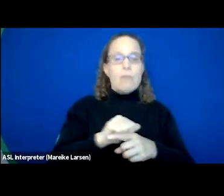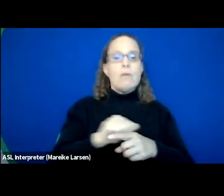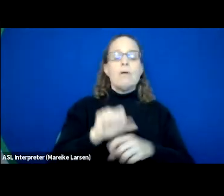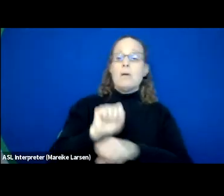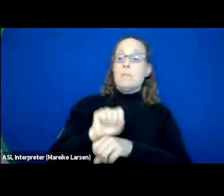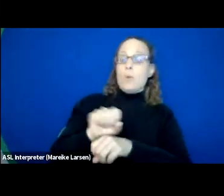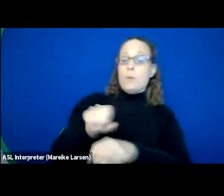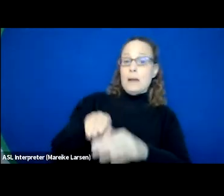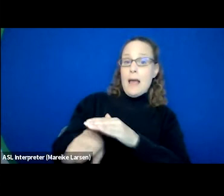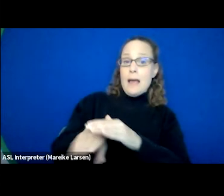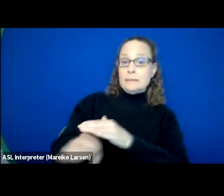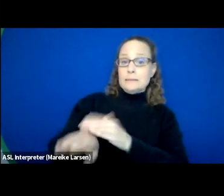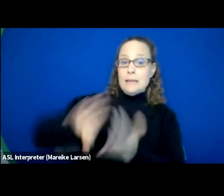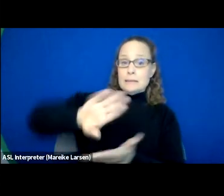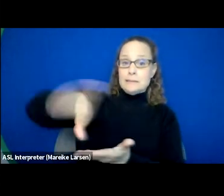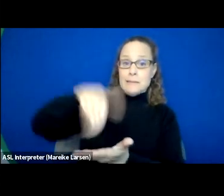we utilize their facilities sometimes.